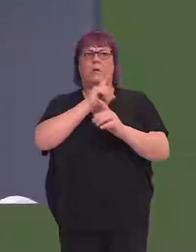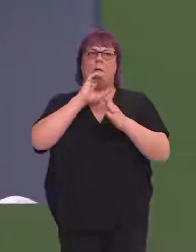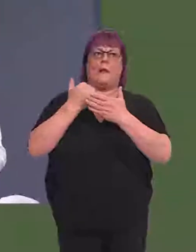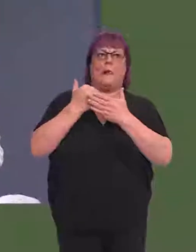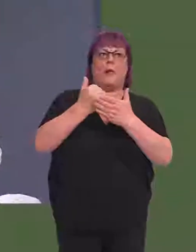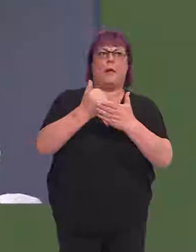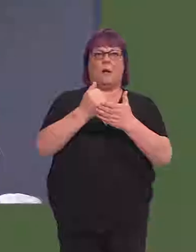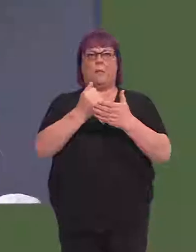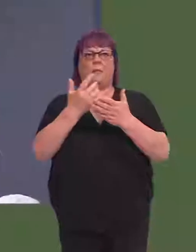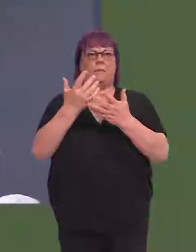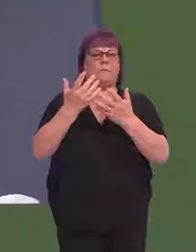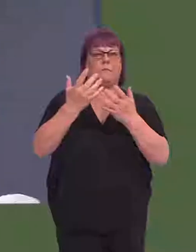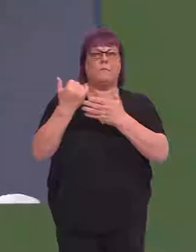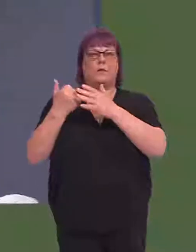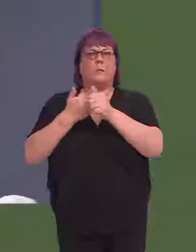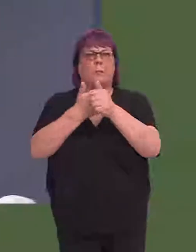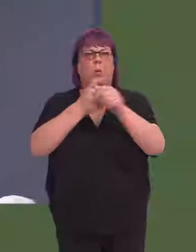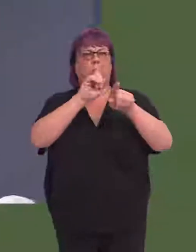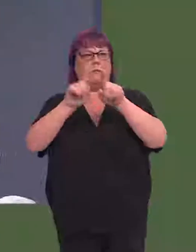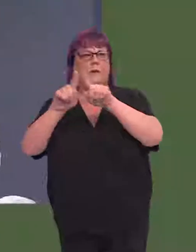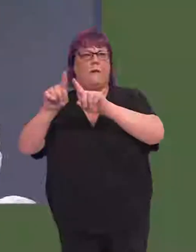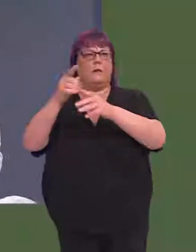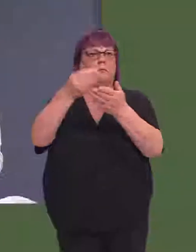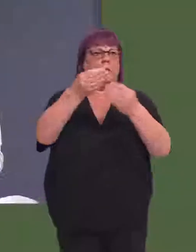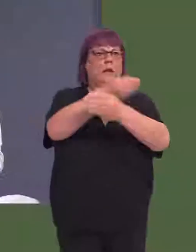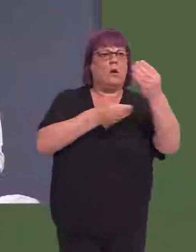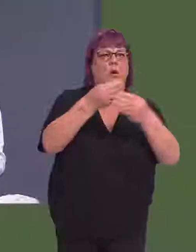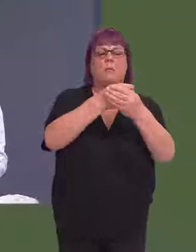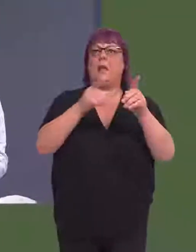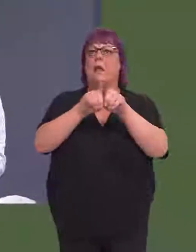make a valuable contribution to securing a diverse economy alongside the traditional